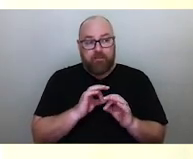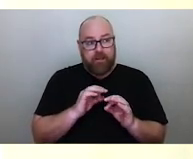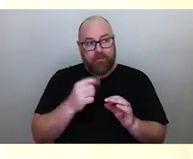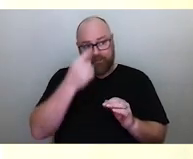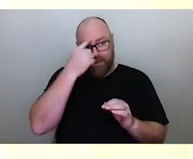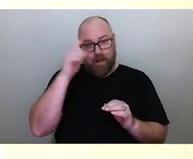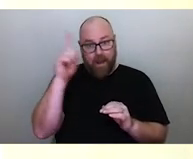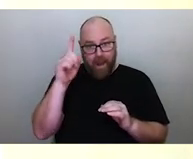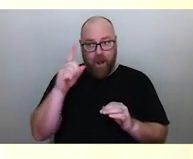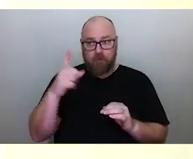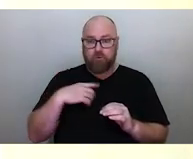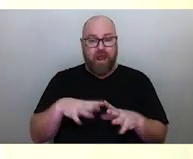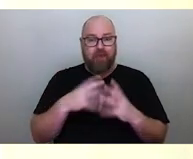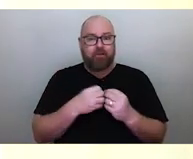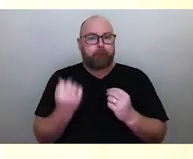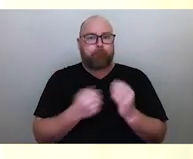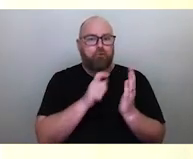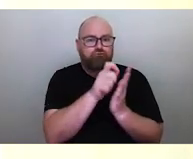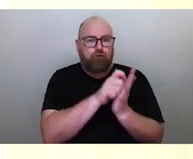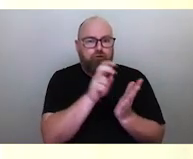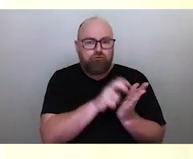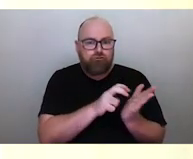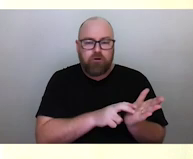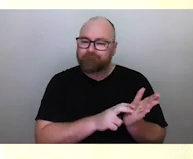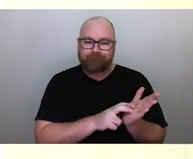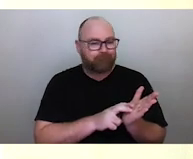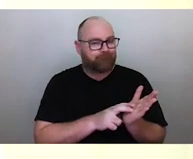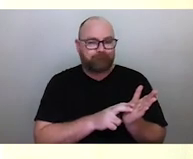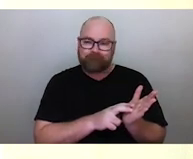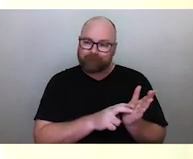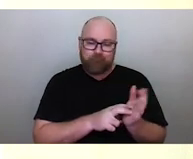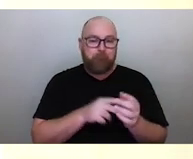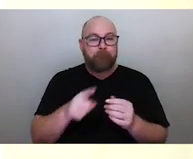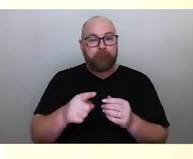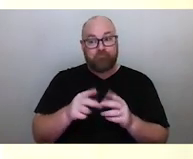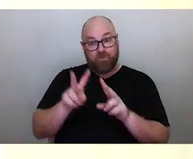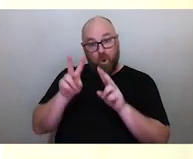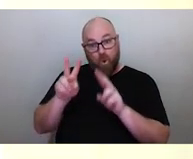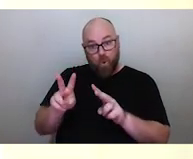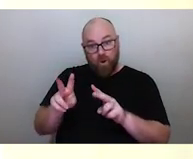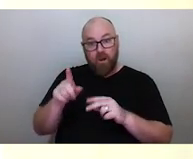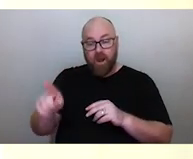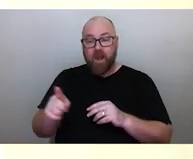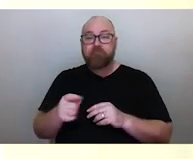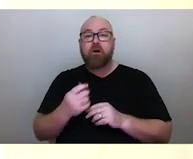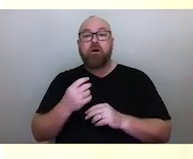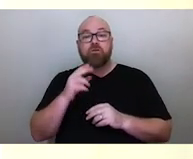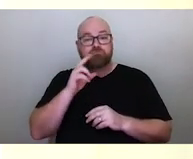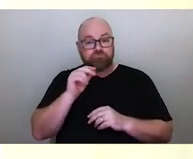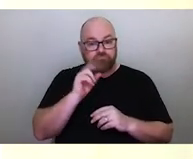everything has to be written down. But if we understand the nature and the power of orality, we can begin to understand